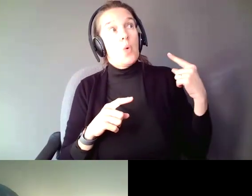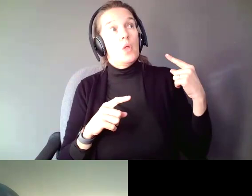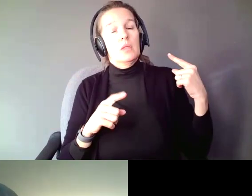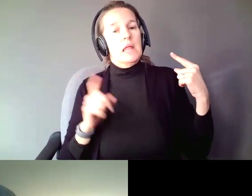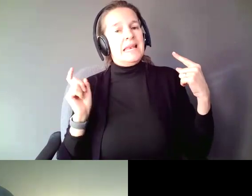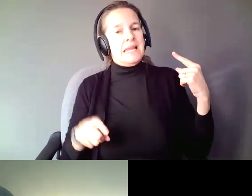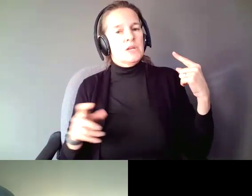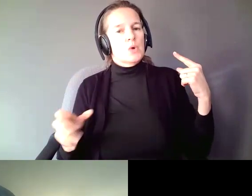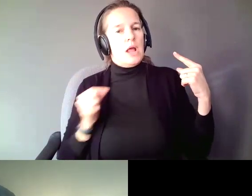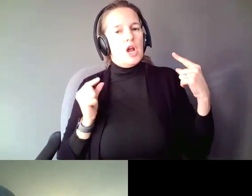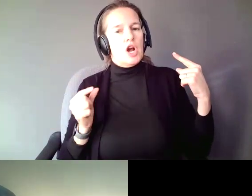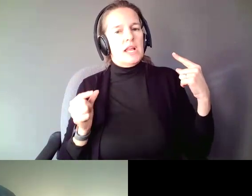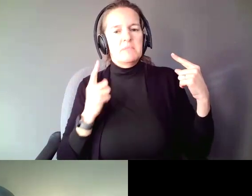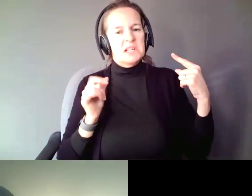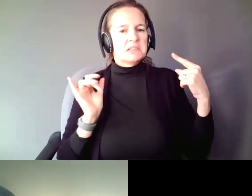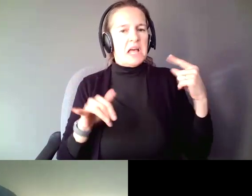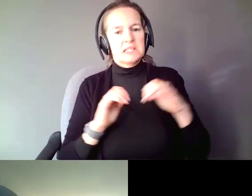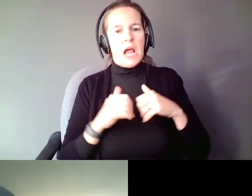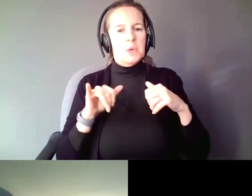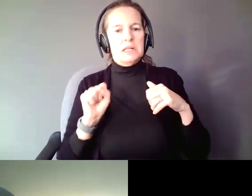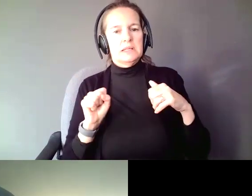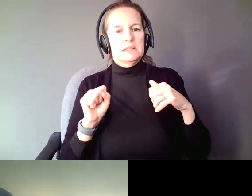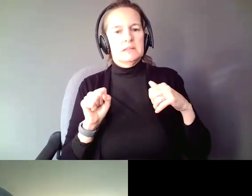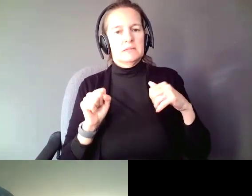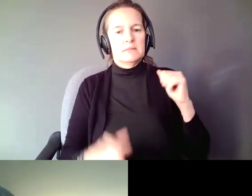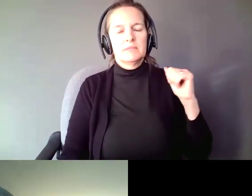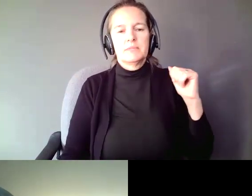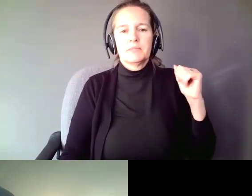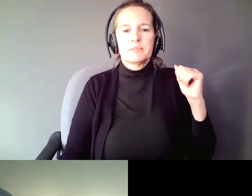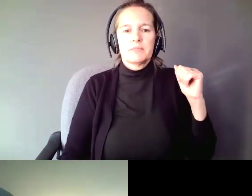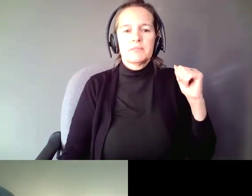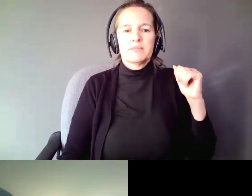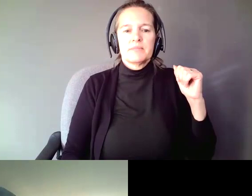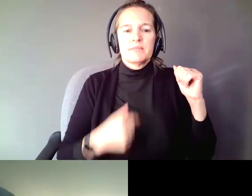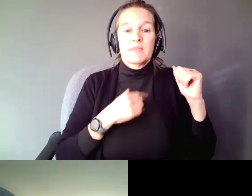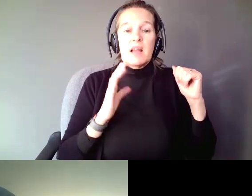because that is the way it is. >> JOHNATHAN MARTINIS: I would say,